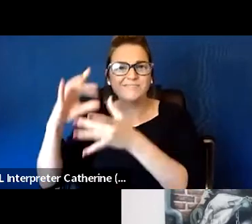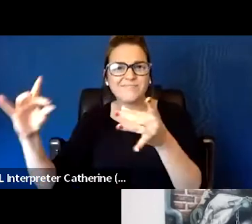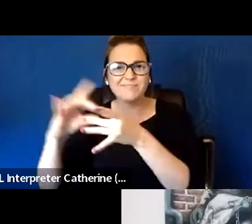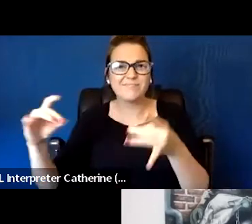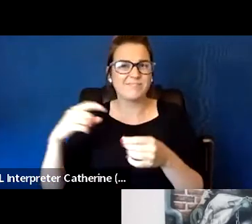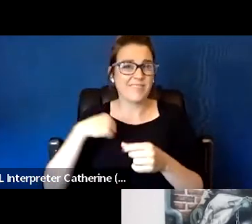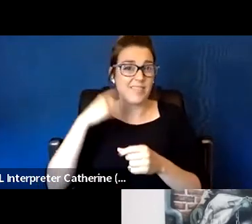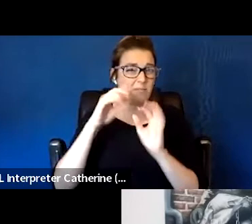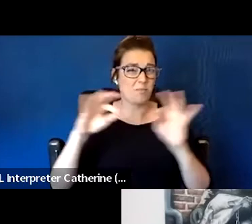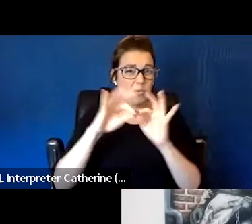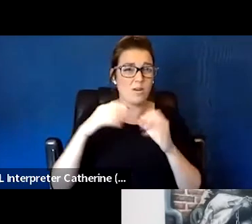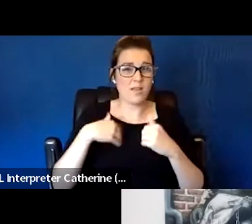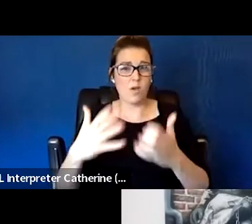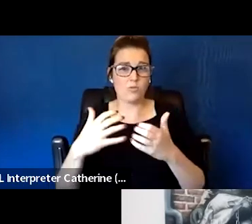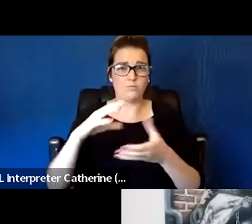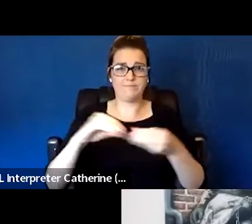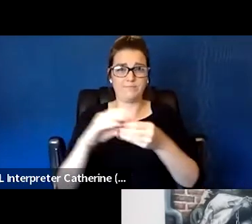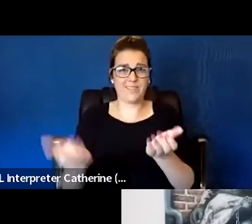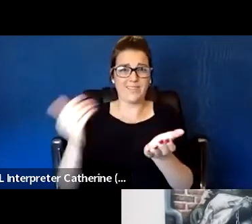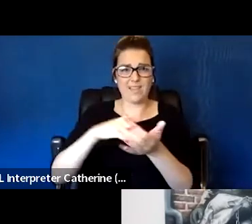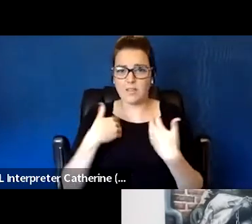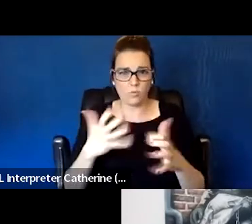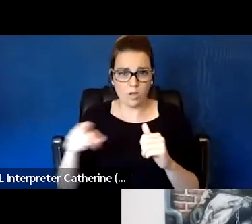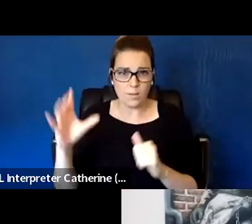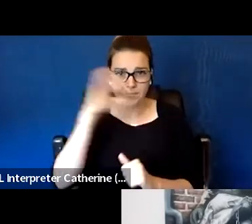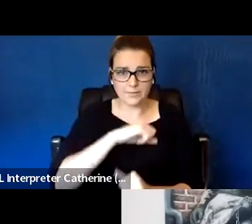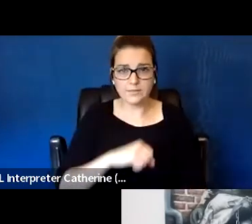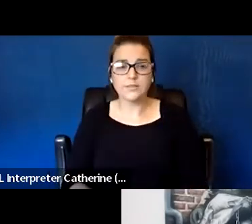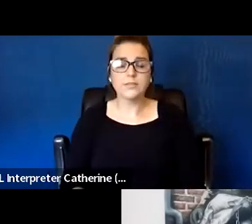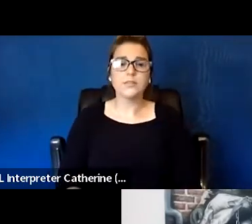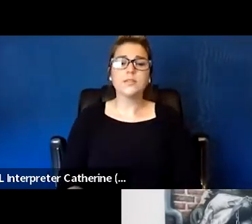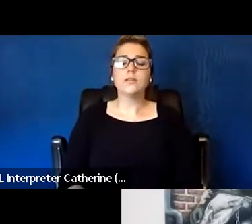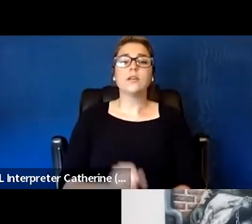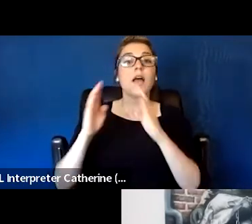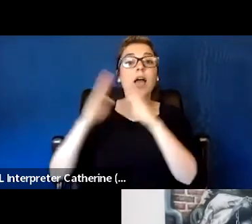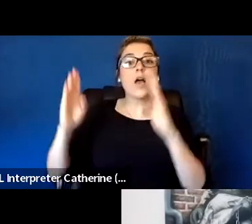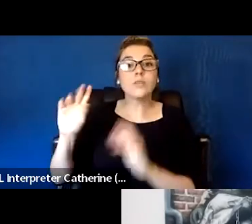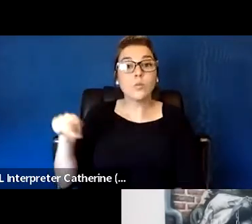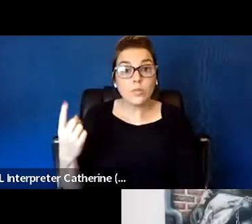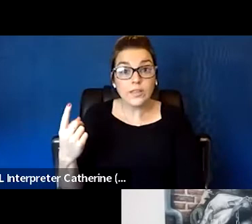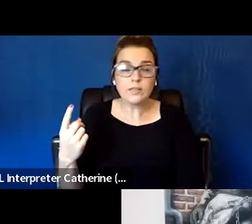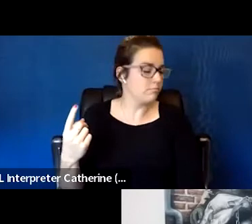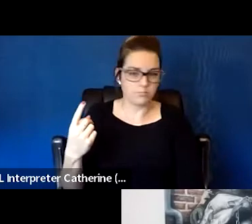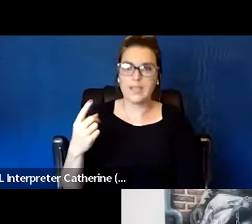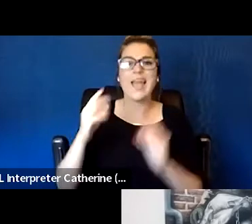this part of the conversation that it isn't just housing. it's housing plus services.